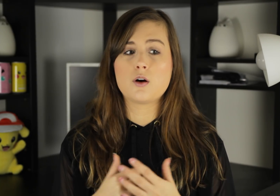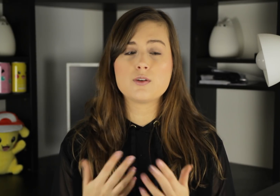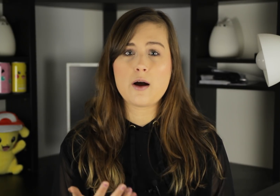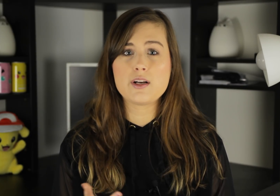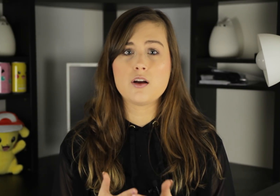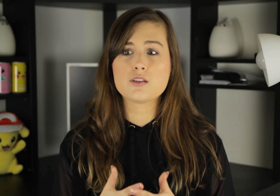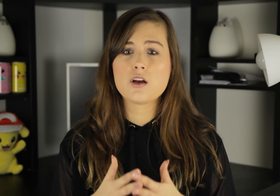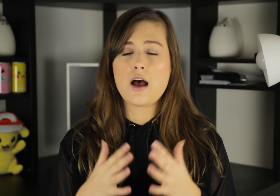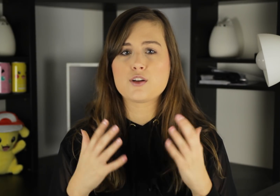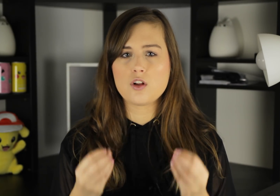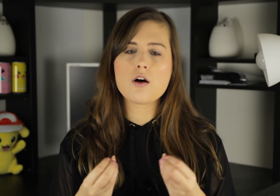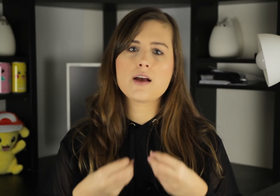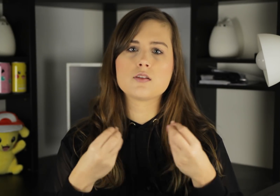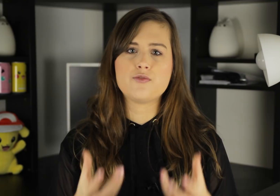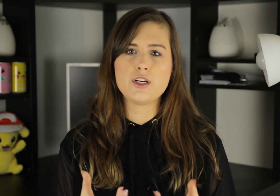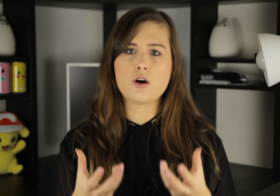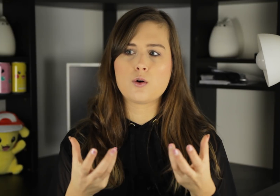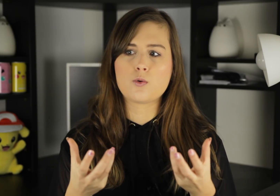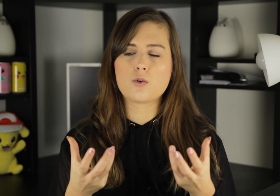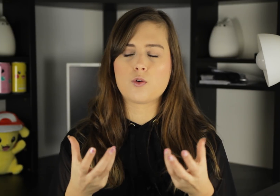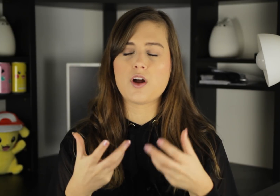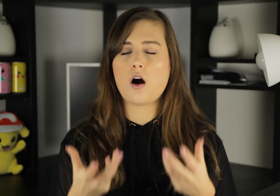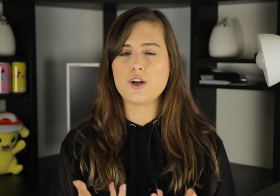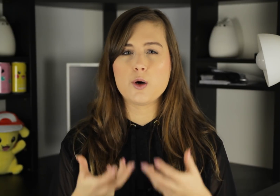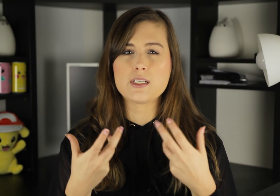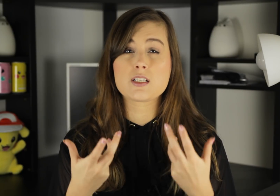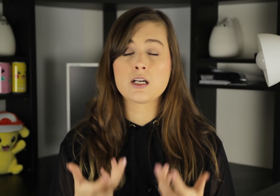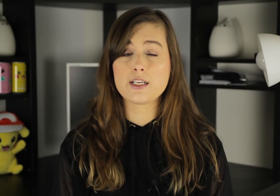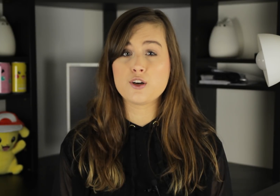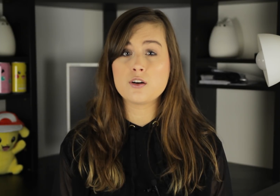So, nowadays, as long as the video or the audio is clear,